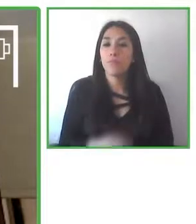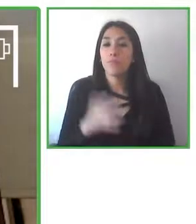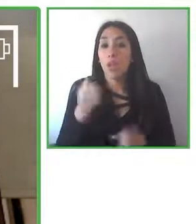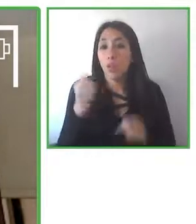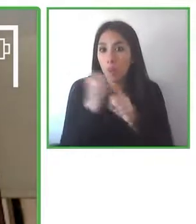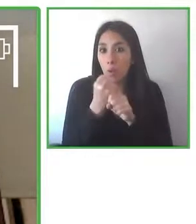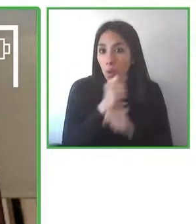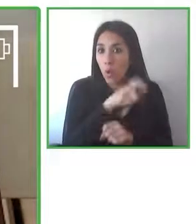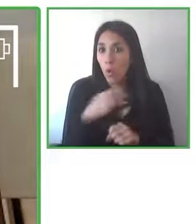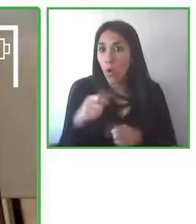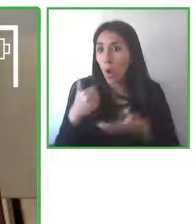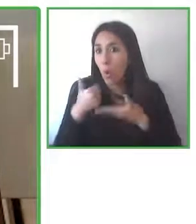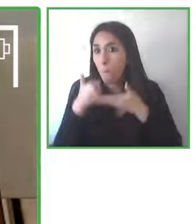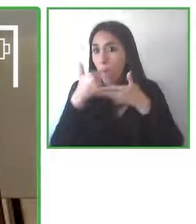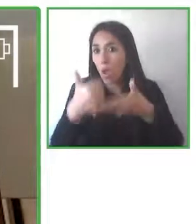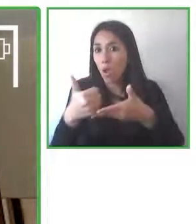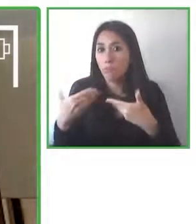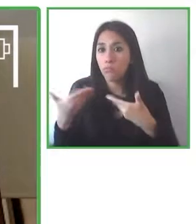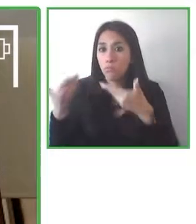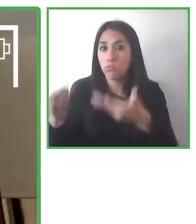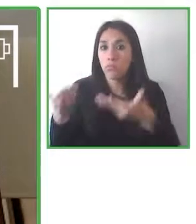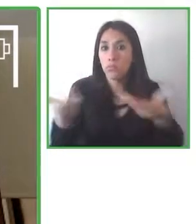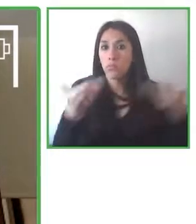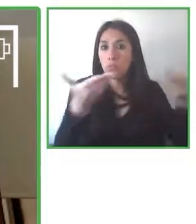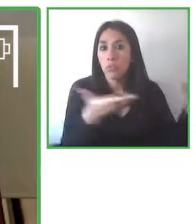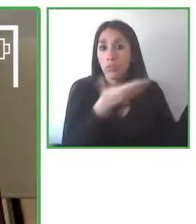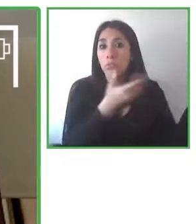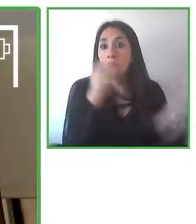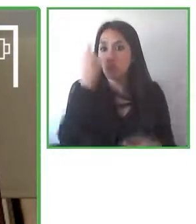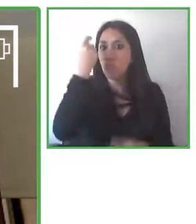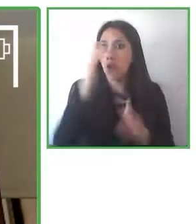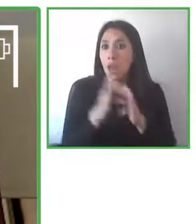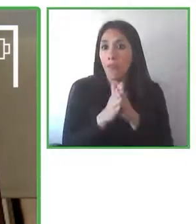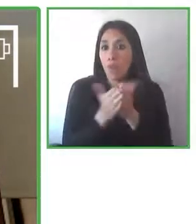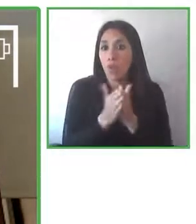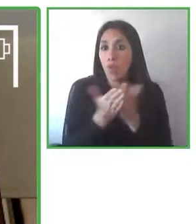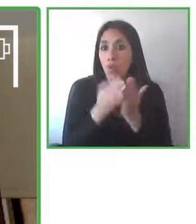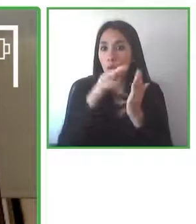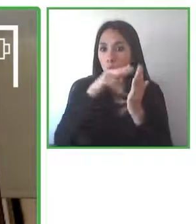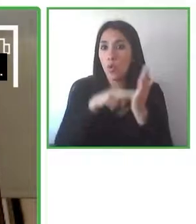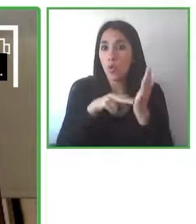every type of need when I worked with them, I was able to help them understand what they